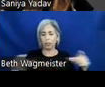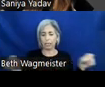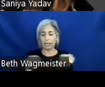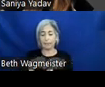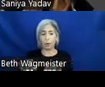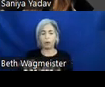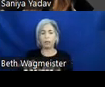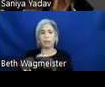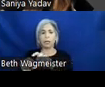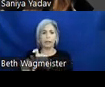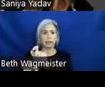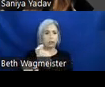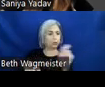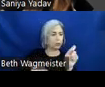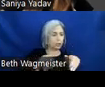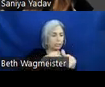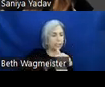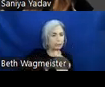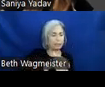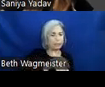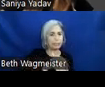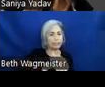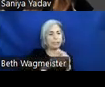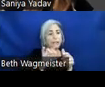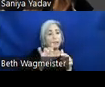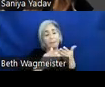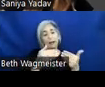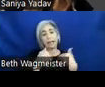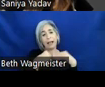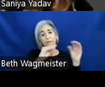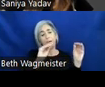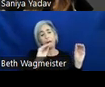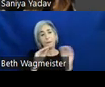accessibility in mind since he may have the mobile with device mounted on the wheelchair.